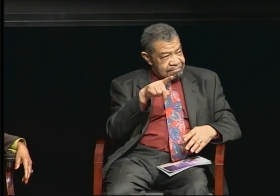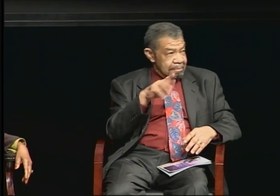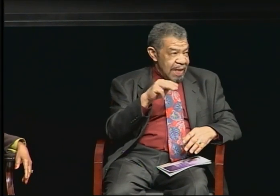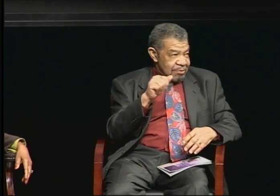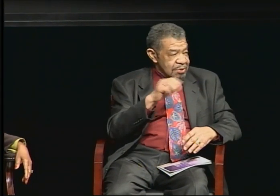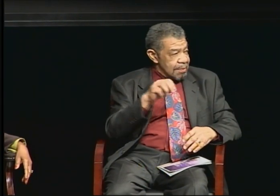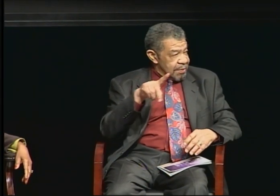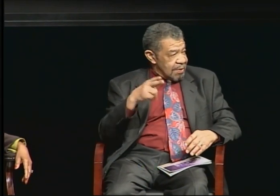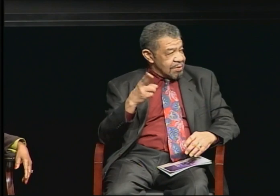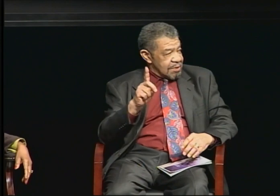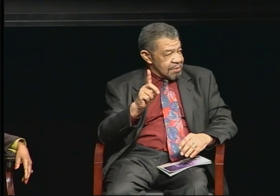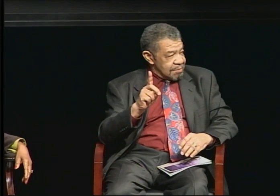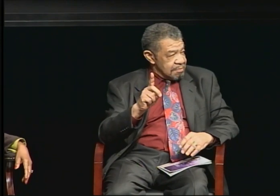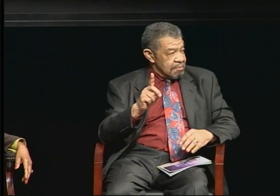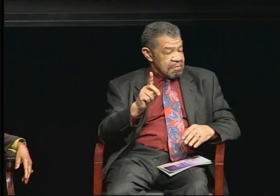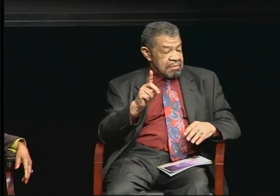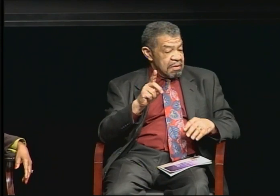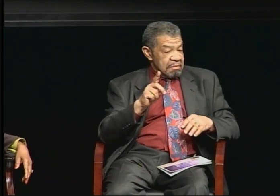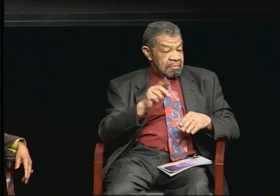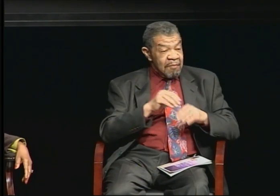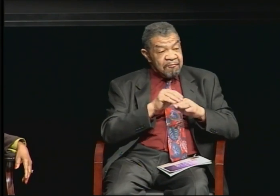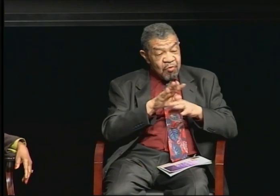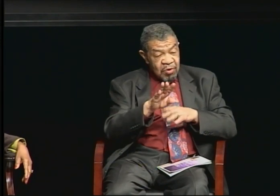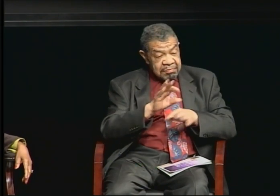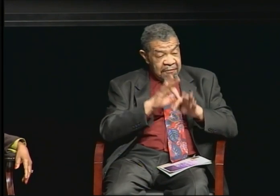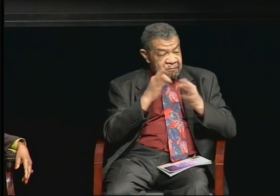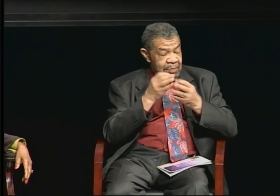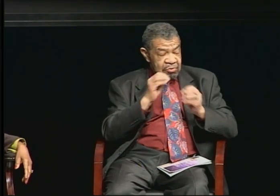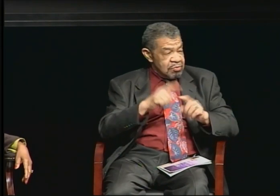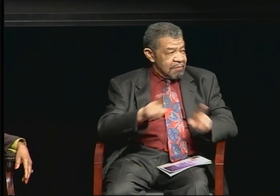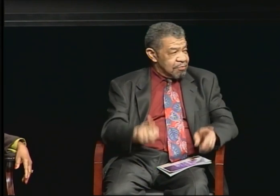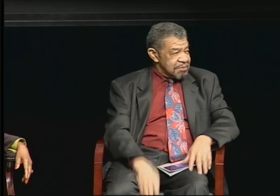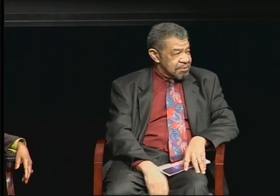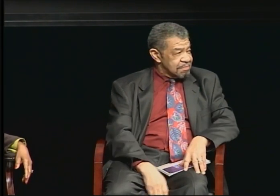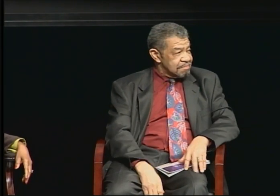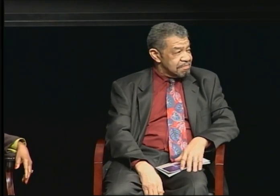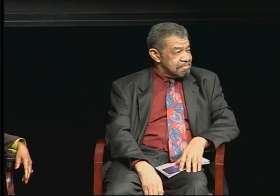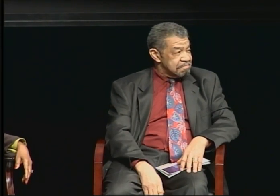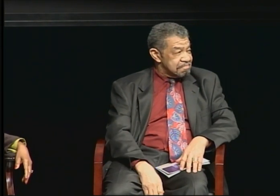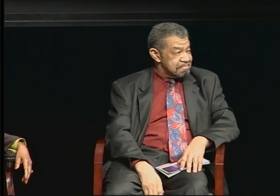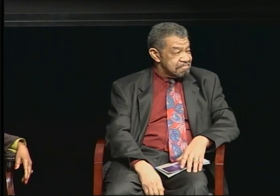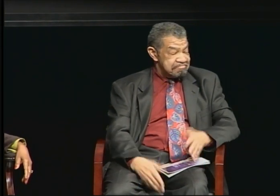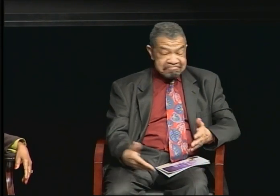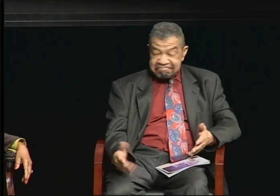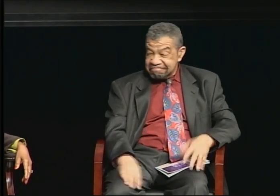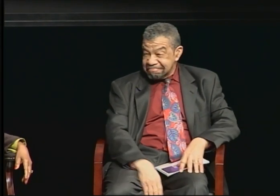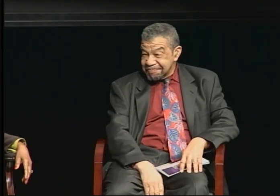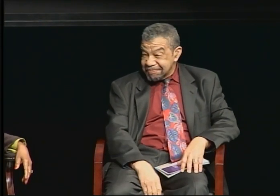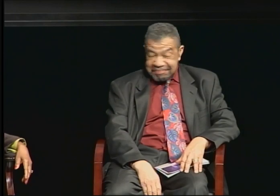Even though I'm not the first person in my family to have attended college,